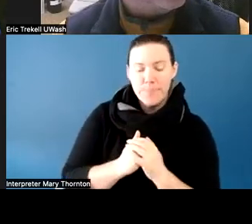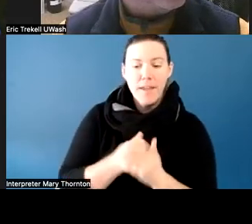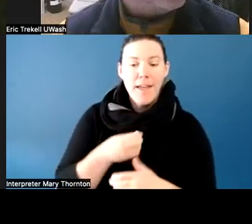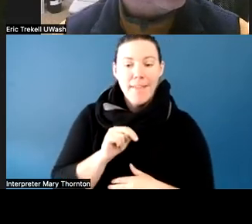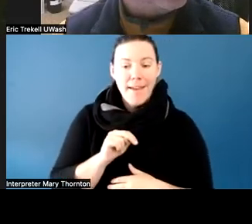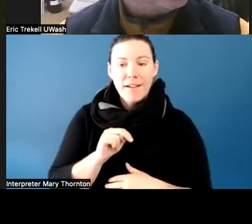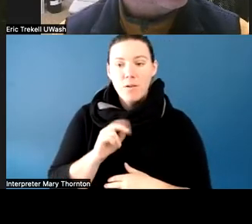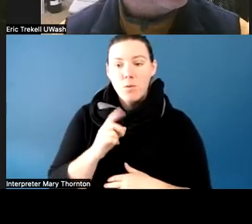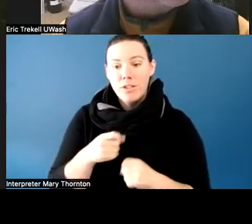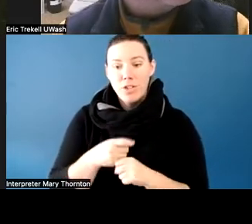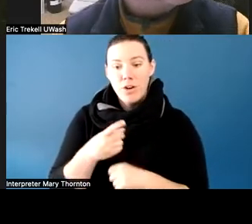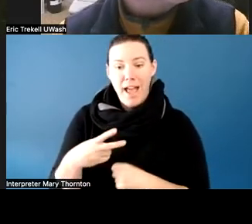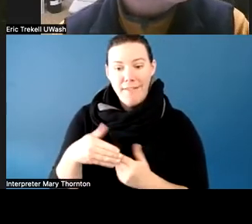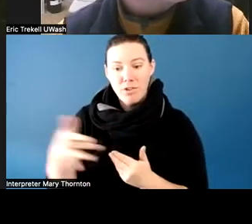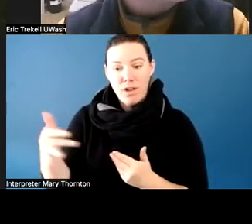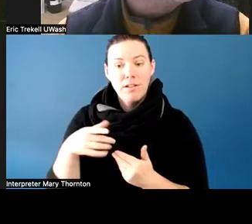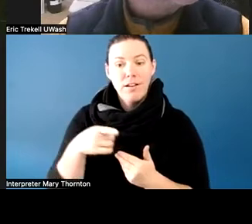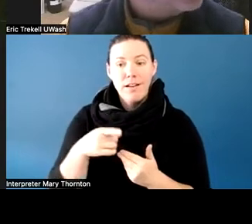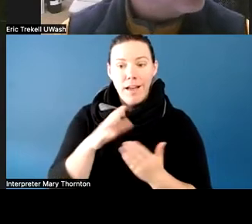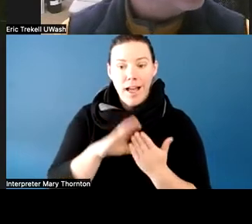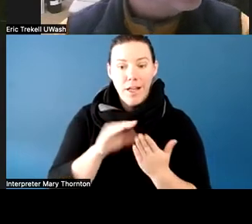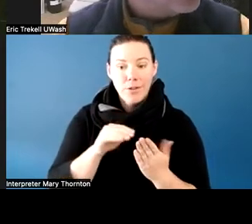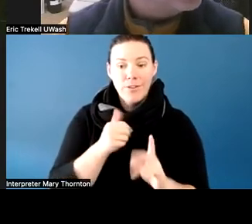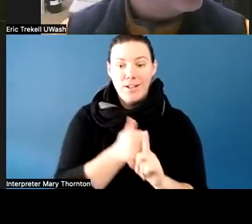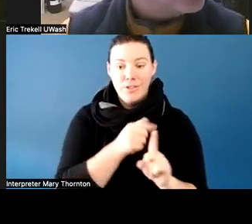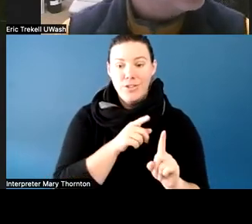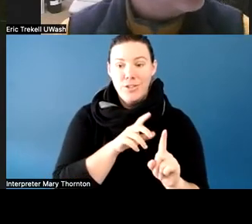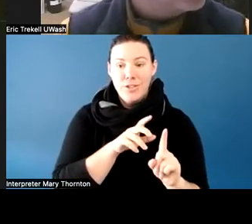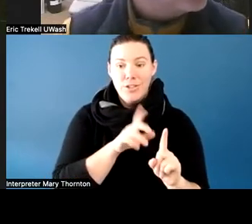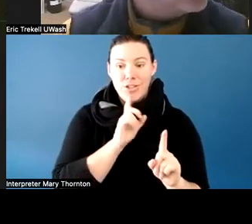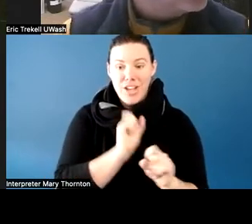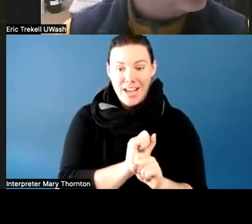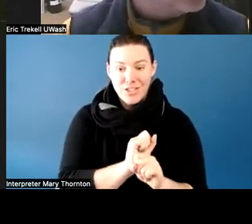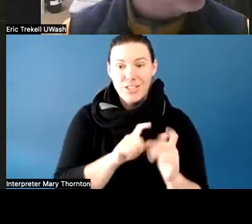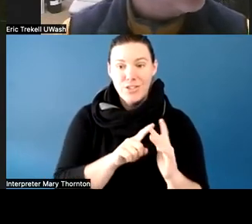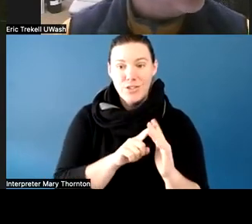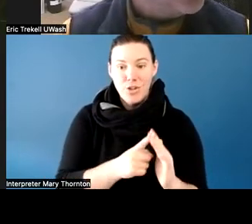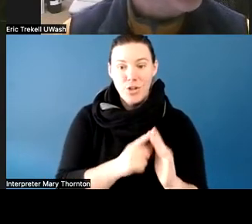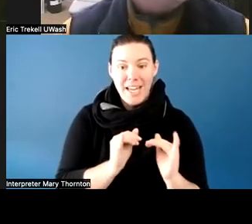I found out that not-- she had taken it one step further, but she had started to actually interview instructors